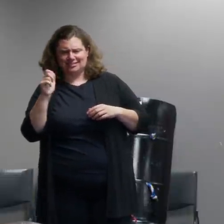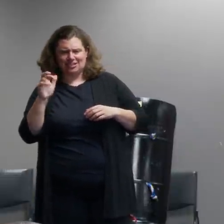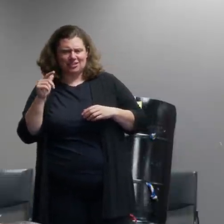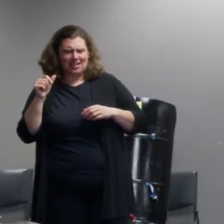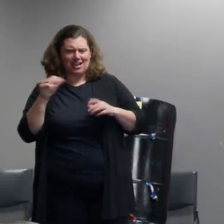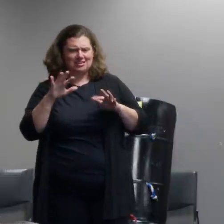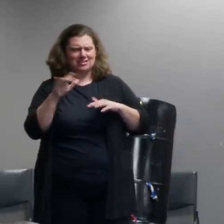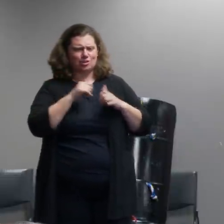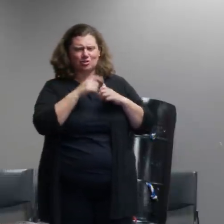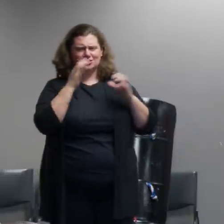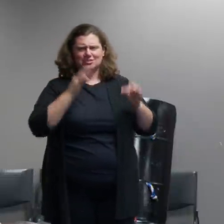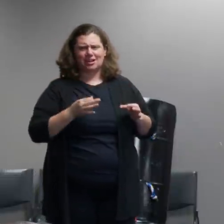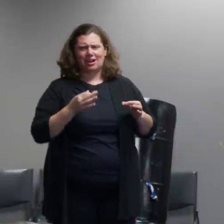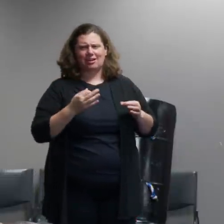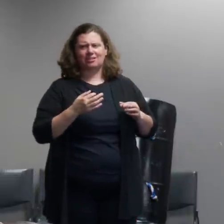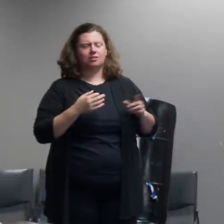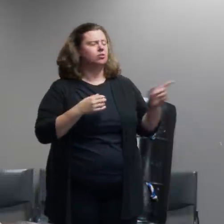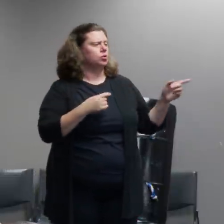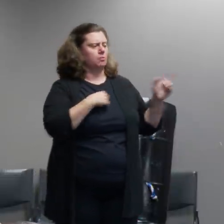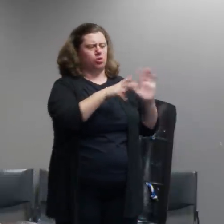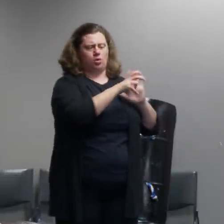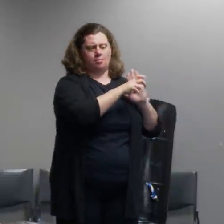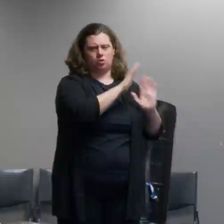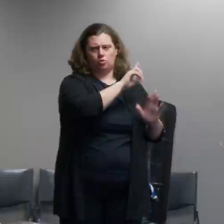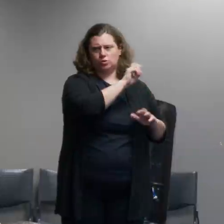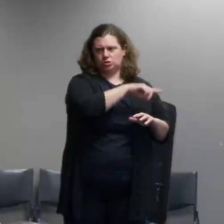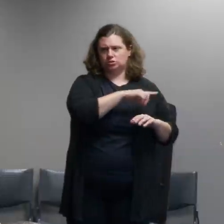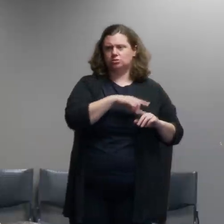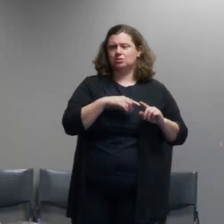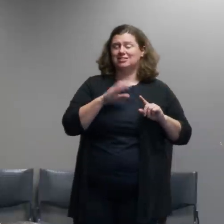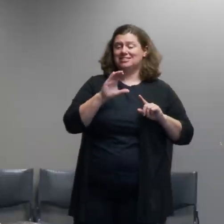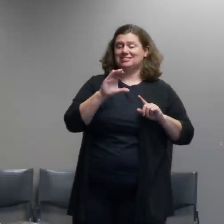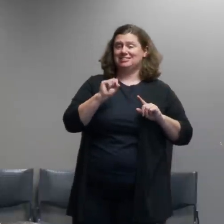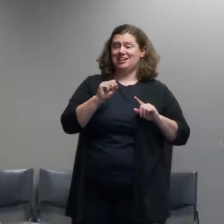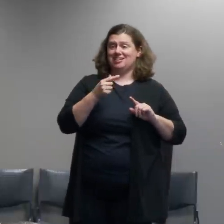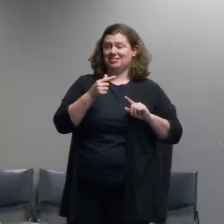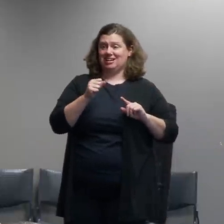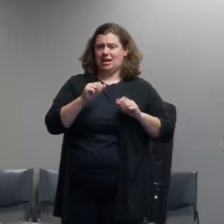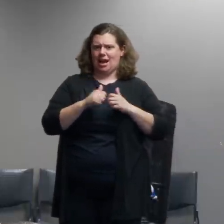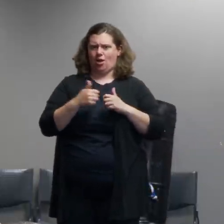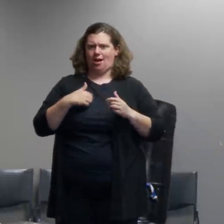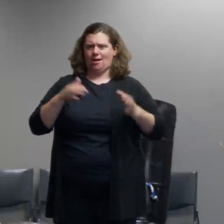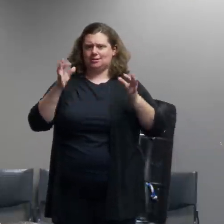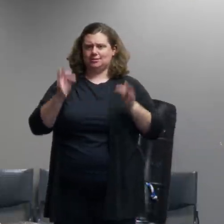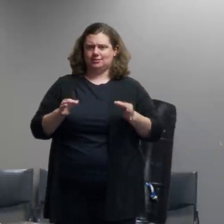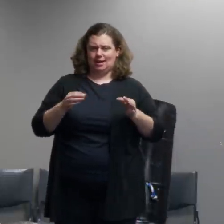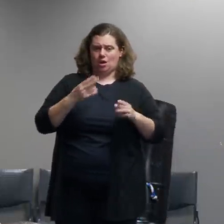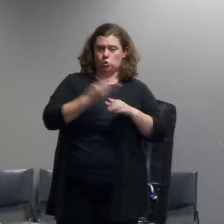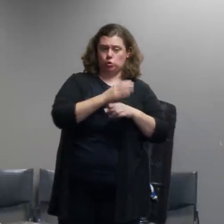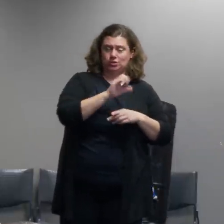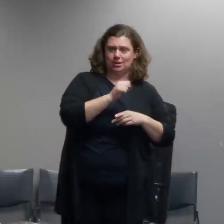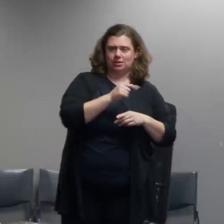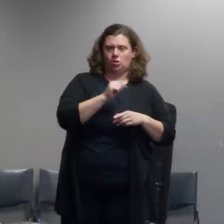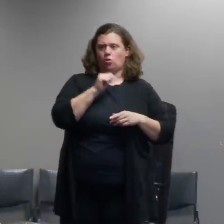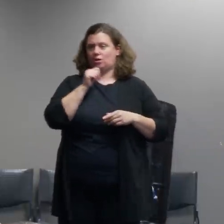goes into the use of cs gas on a group where obviously at any given time not everybody in that group is engaged in